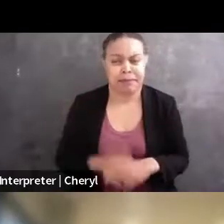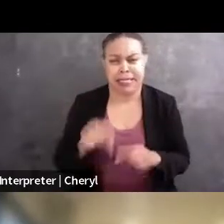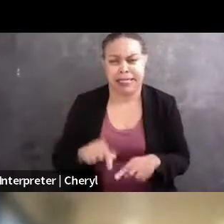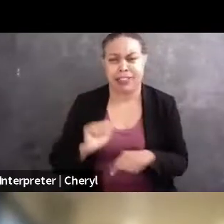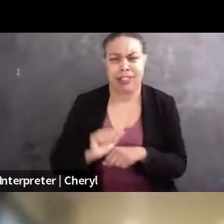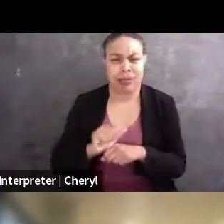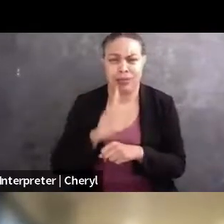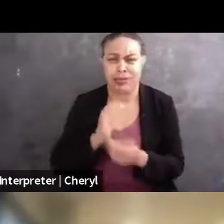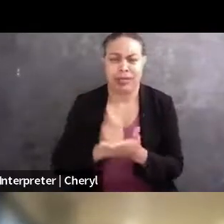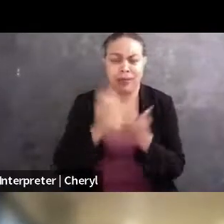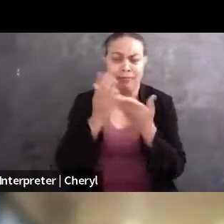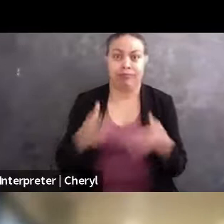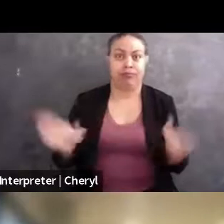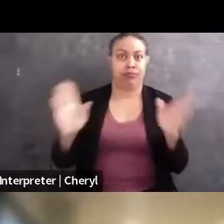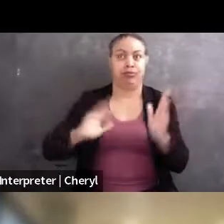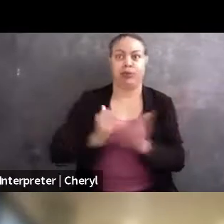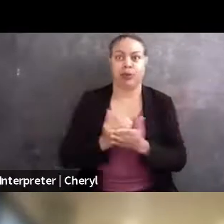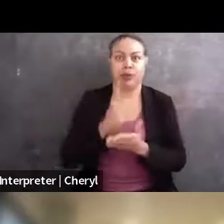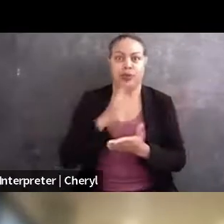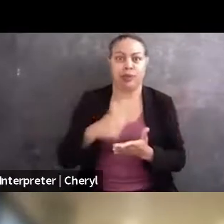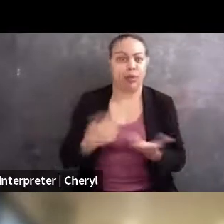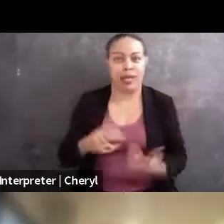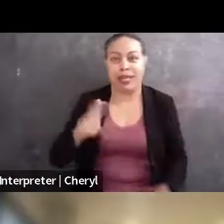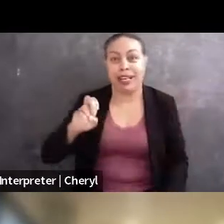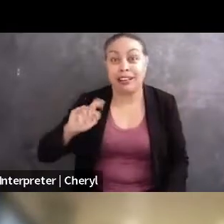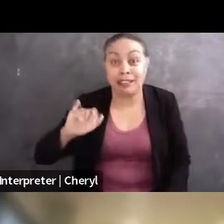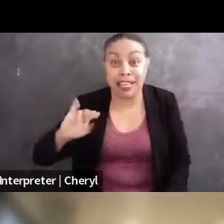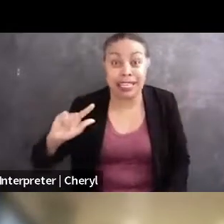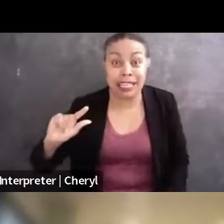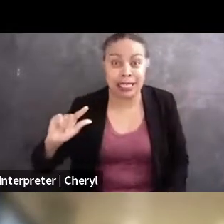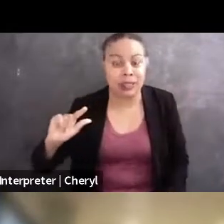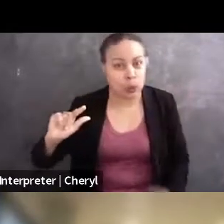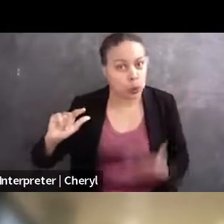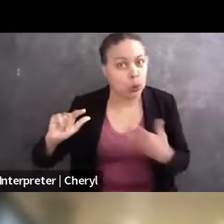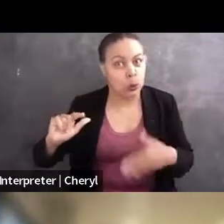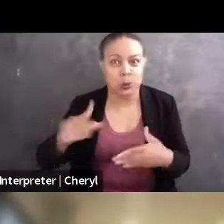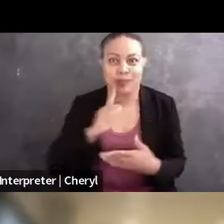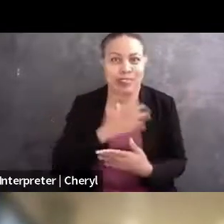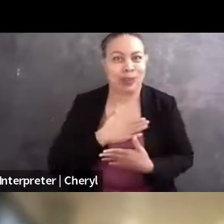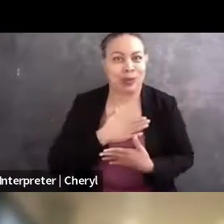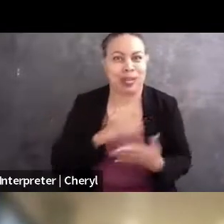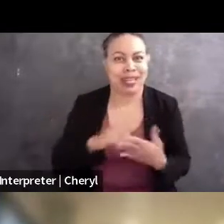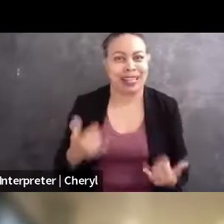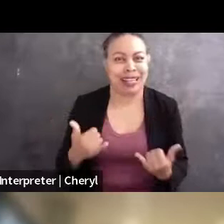the world for me is the vetting world, and that is something that I have come to just adore 'cause I think it lets me relive my fantasies